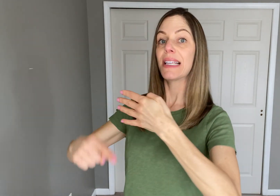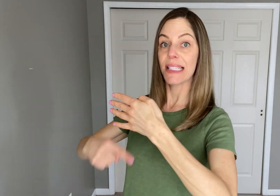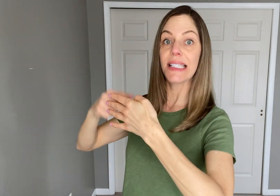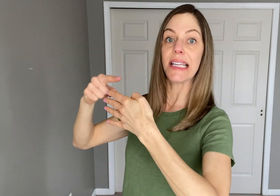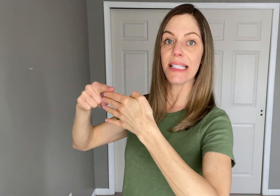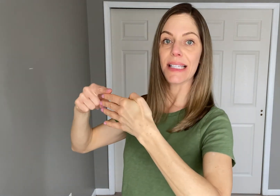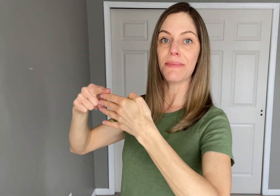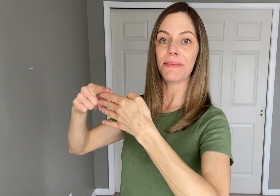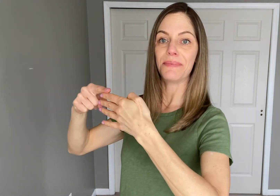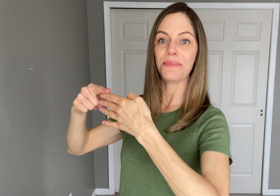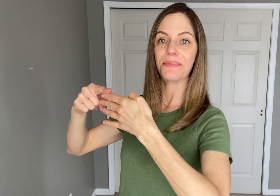"Season"